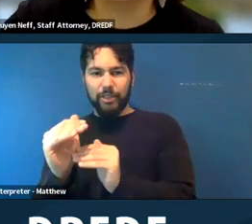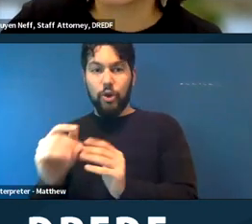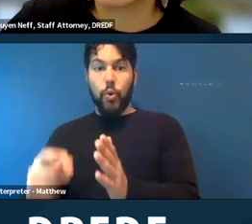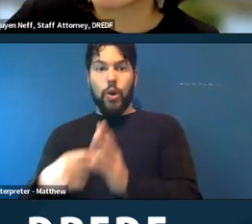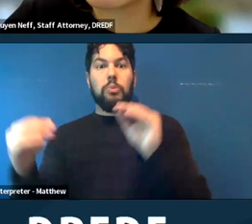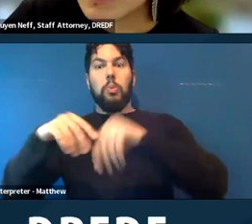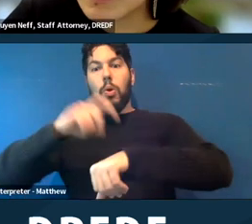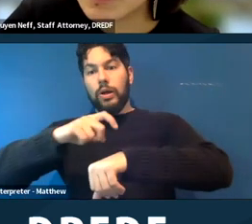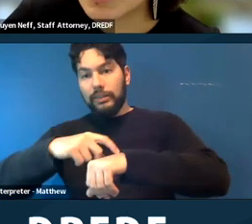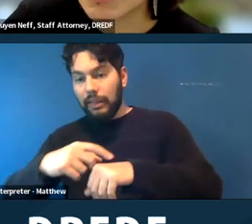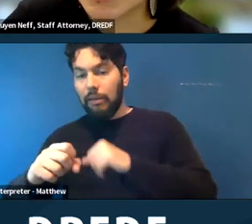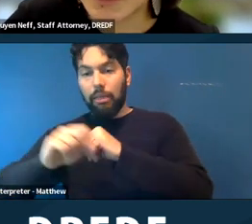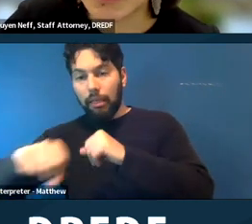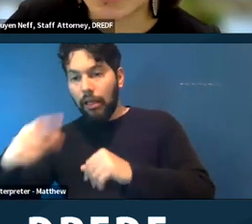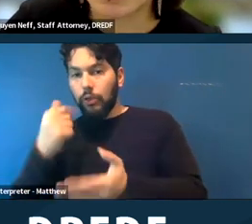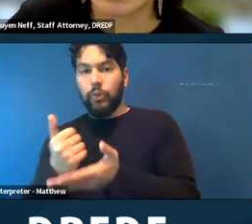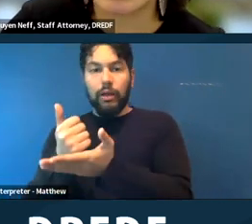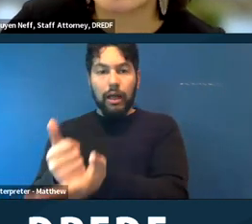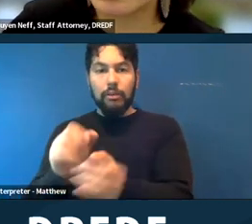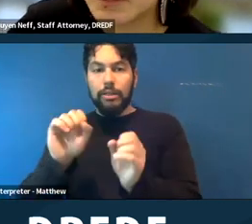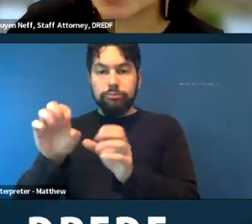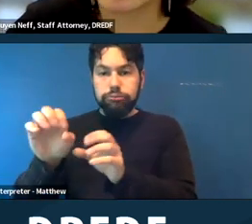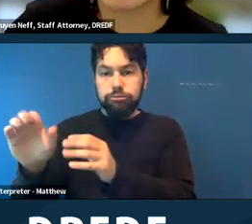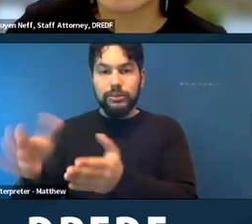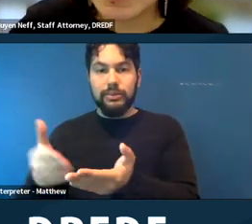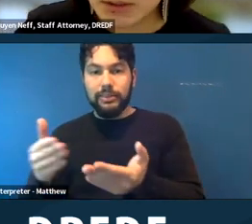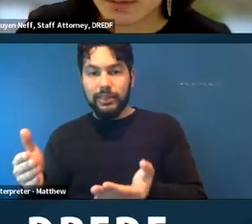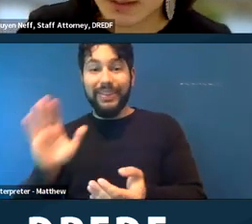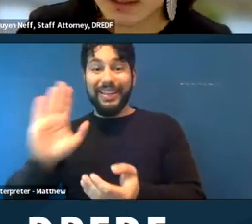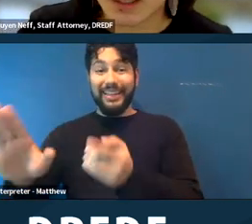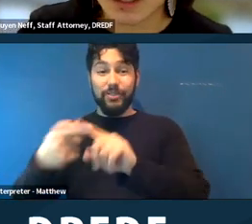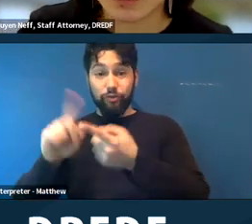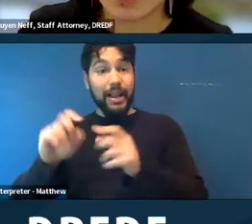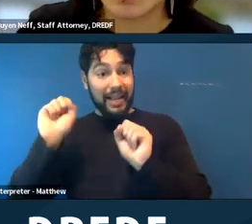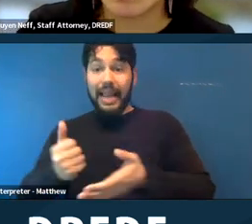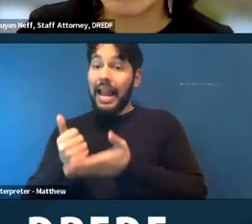What are Chris's rights in this situation, if any? Is there a potential violation of the ADA? And how